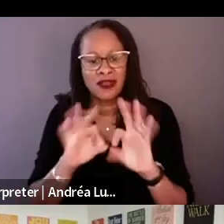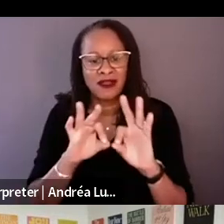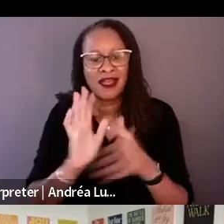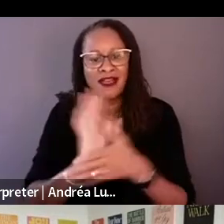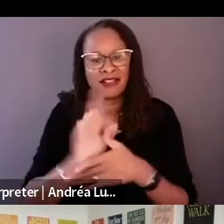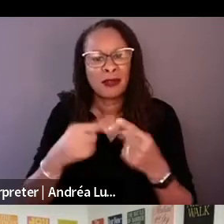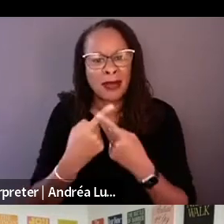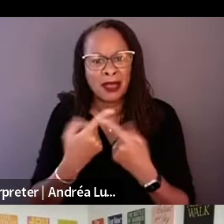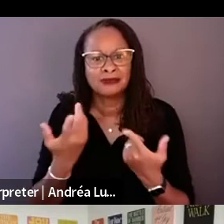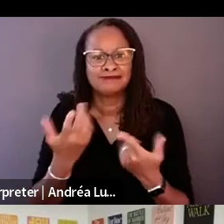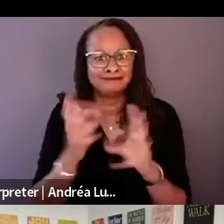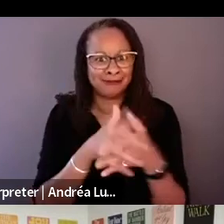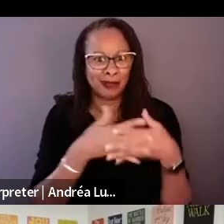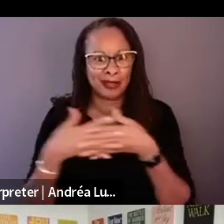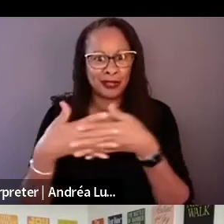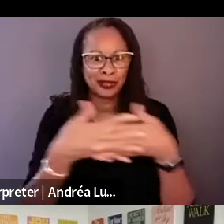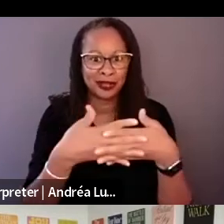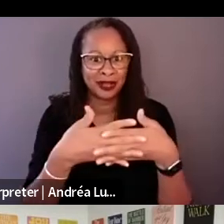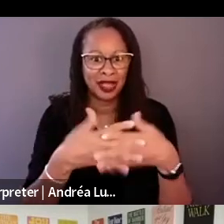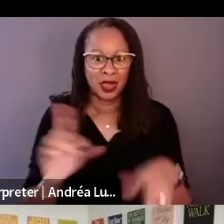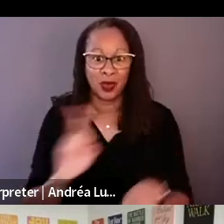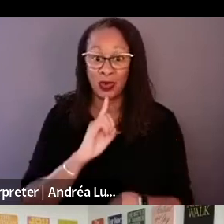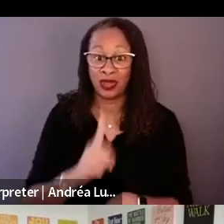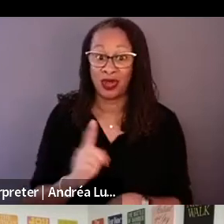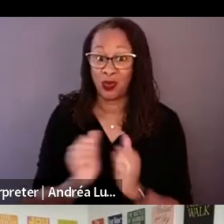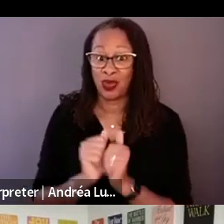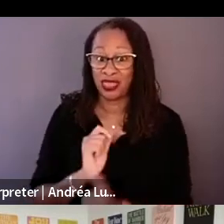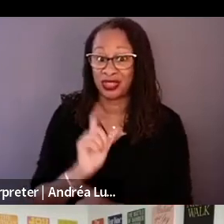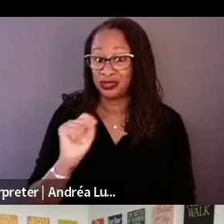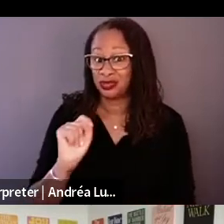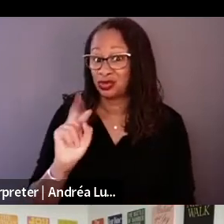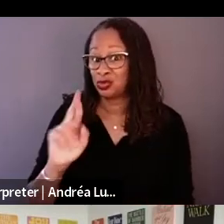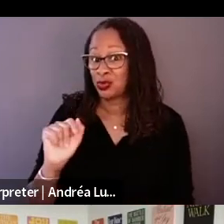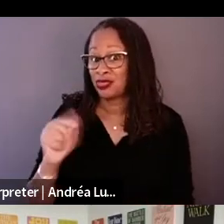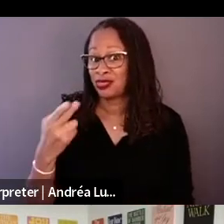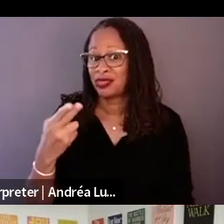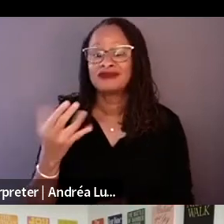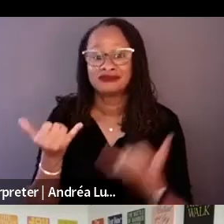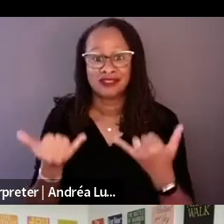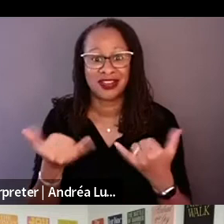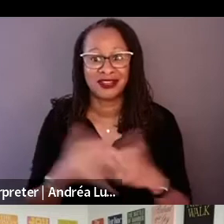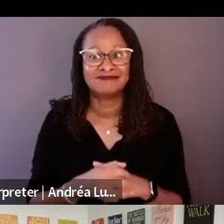Yeah, definitely. Truth and guns and violence and all of that. We try not to say it. We were